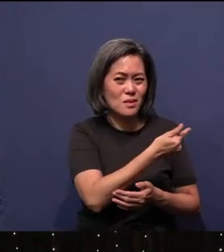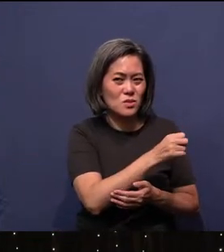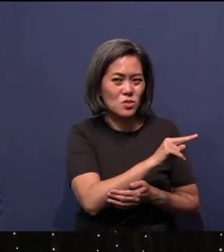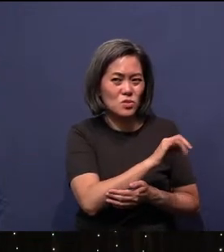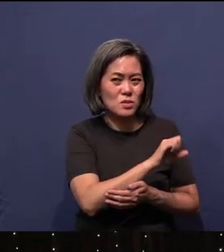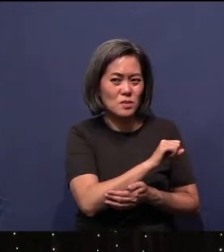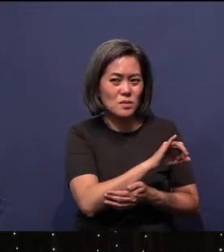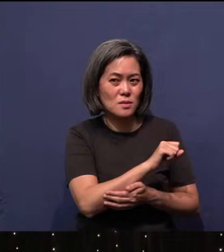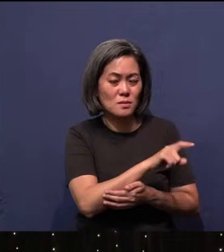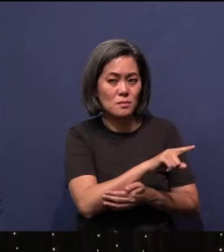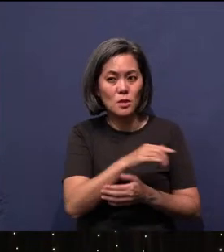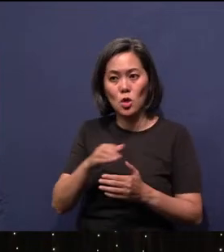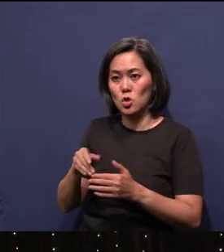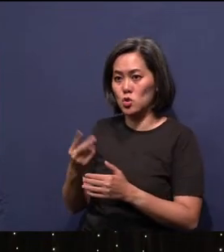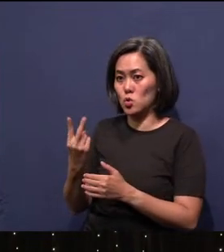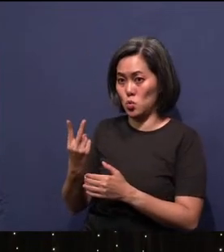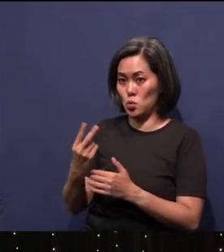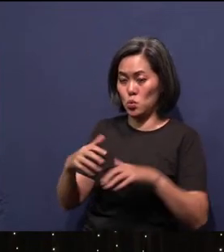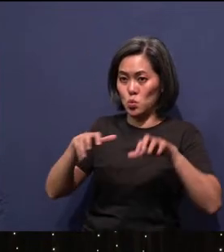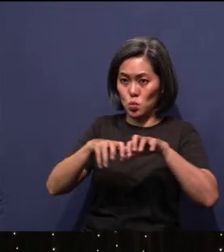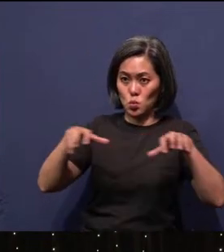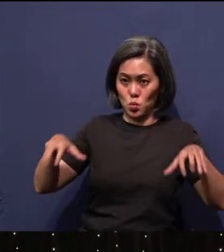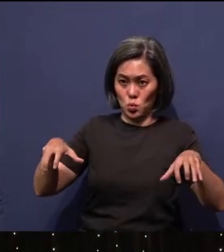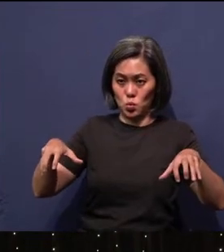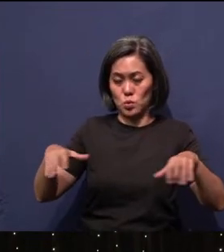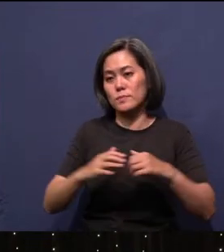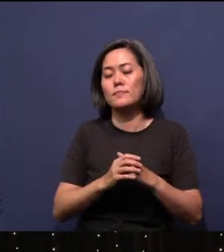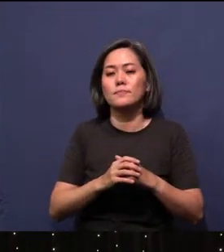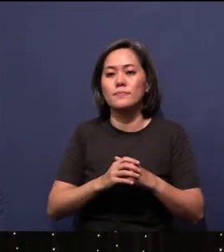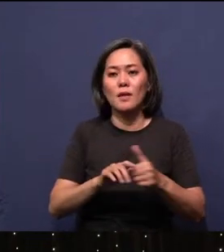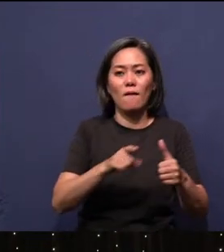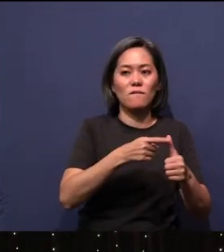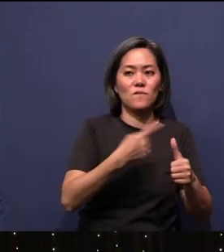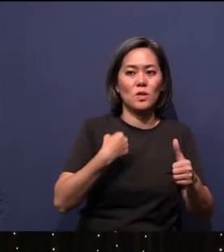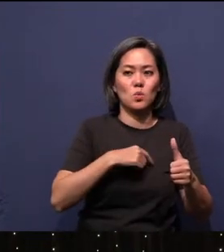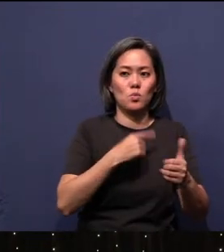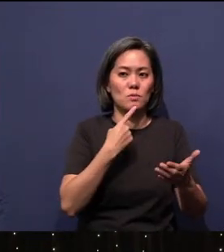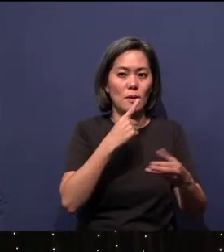this sermon, there are just two sections in my sermon here. First, we're going to talk about God and man.